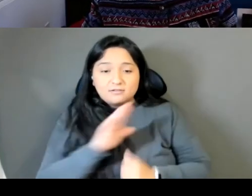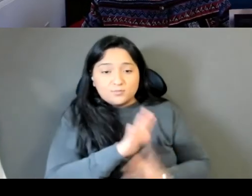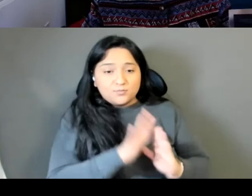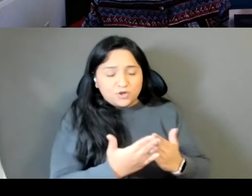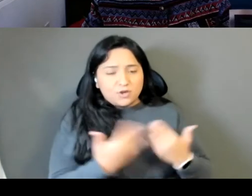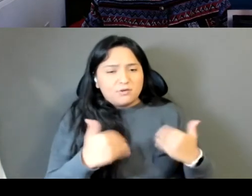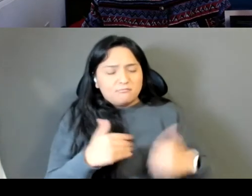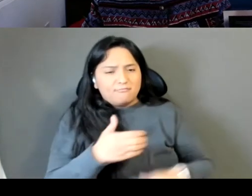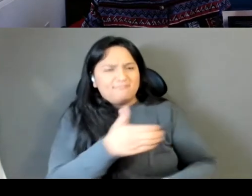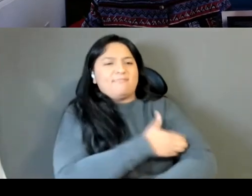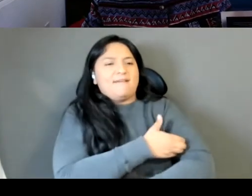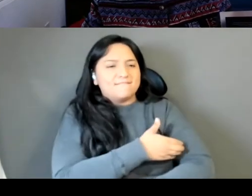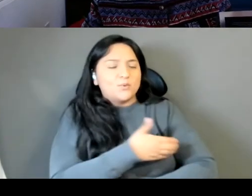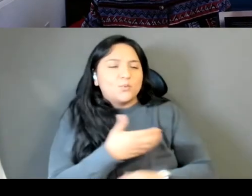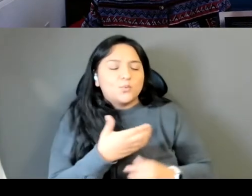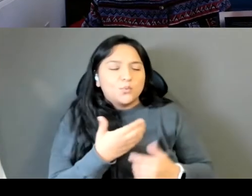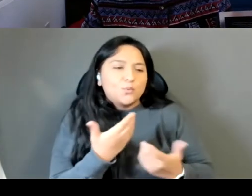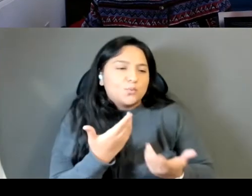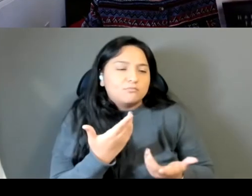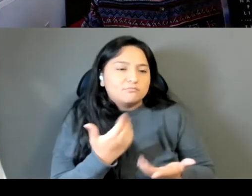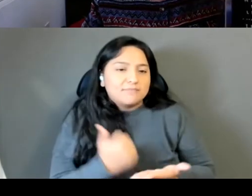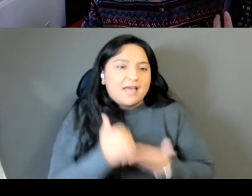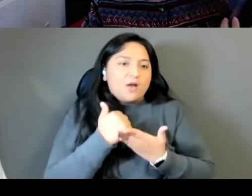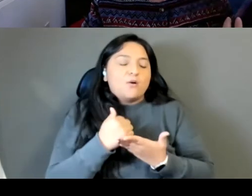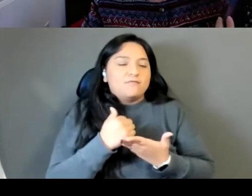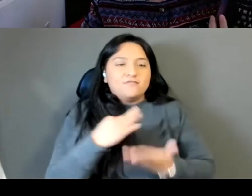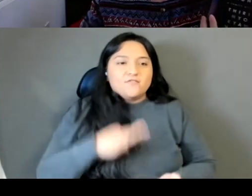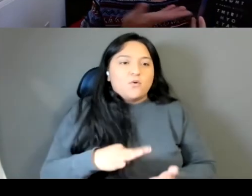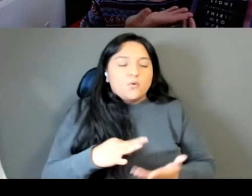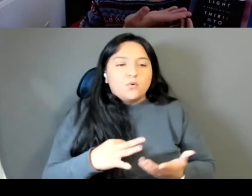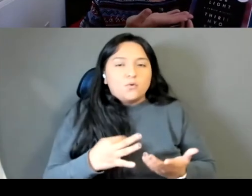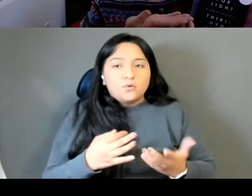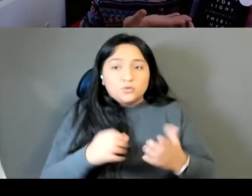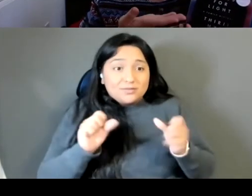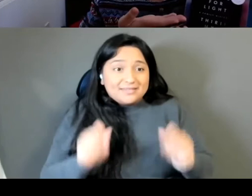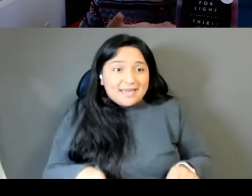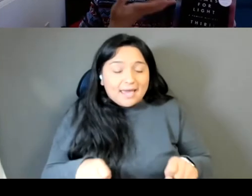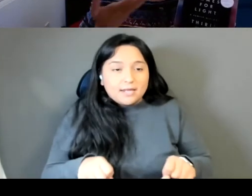because you can kind of point to this book and be like, This is what it's like.